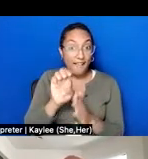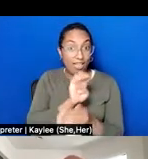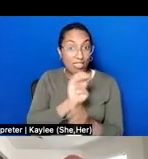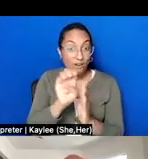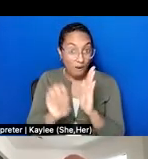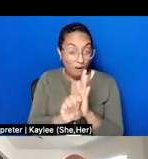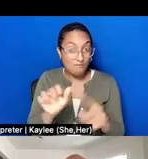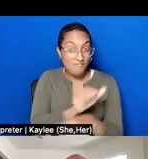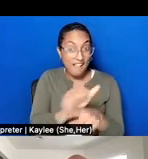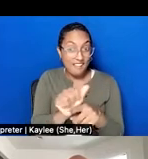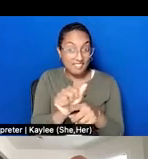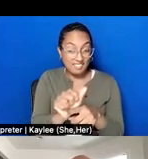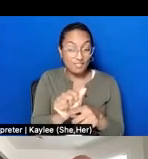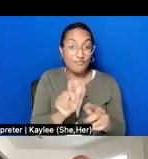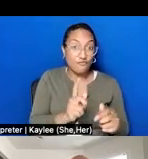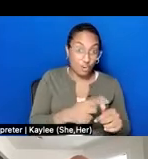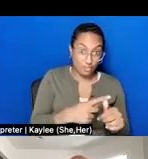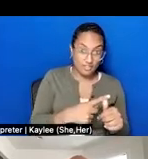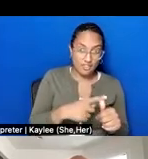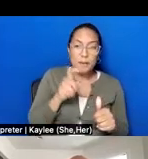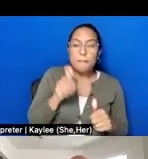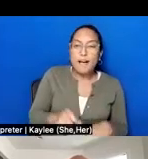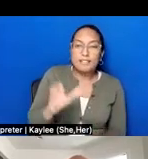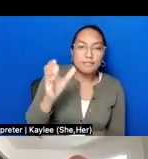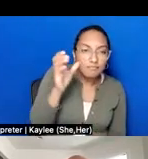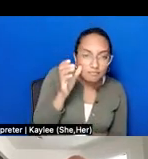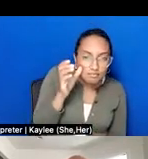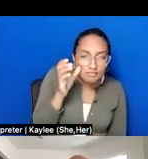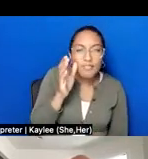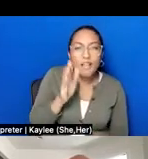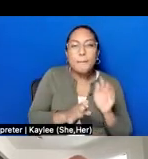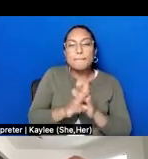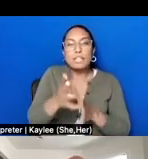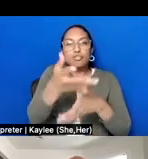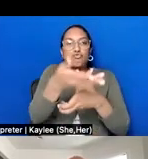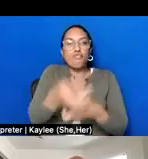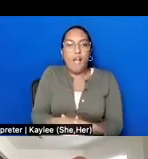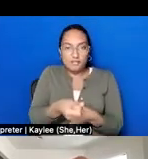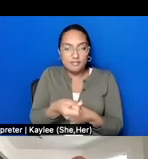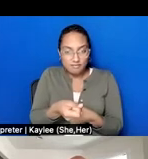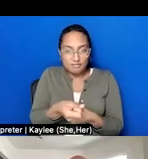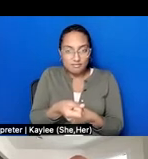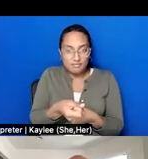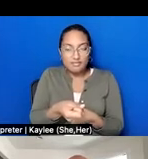building trust through community engagement. We can identify this parallel to what people